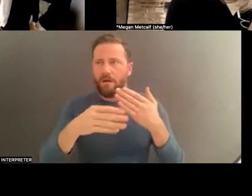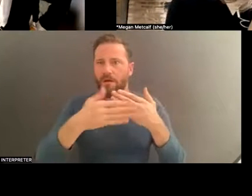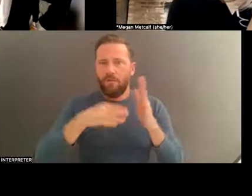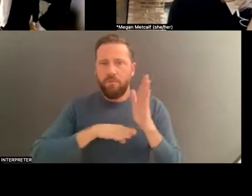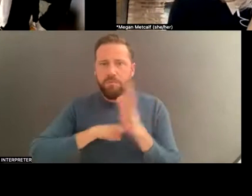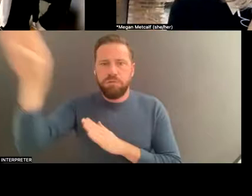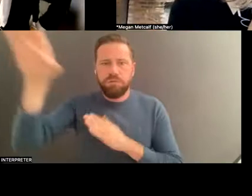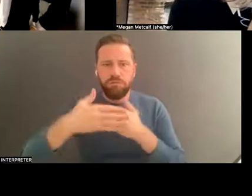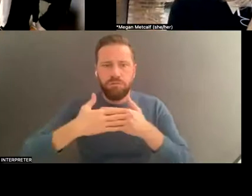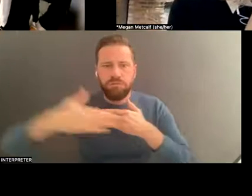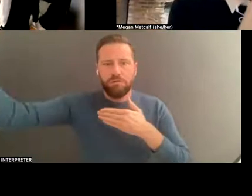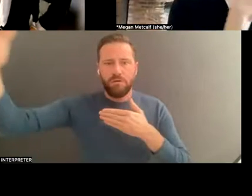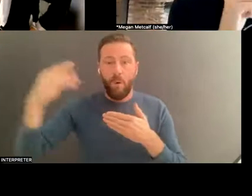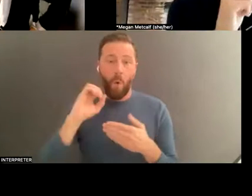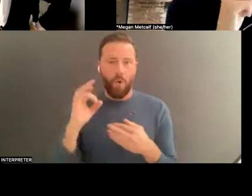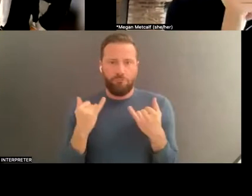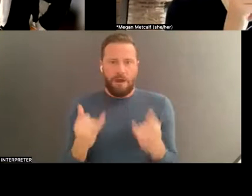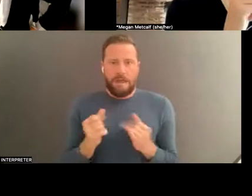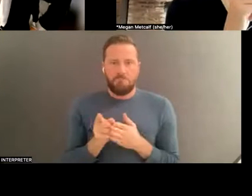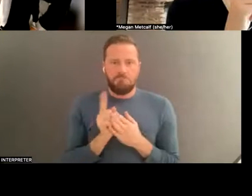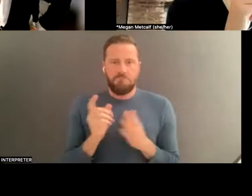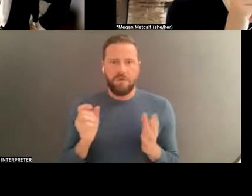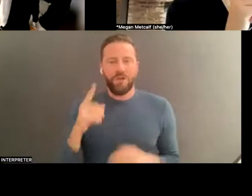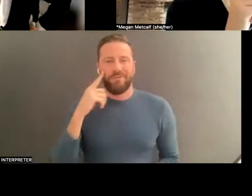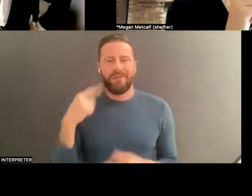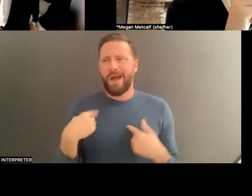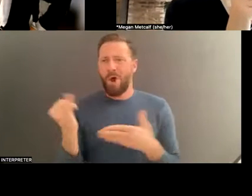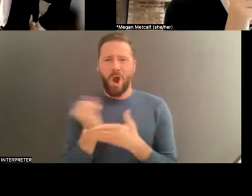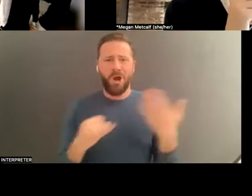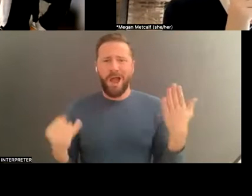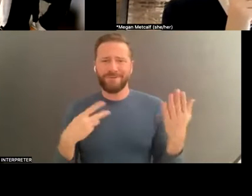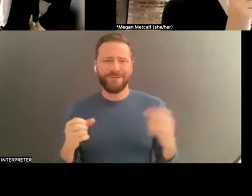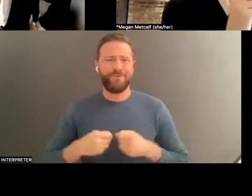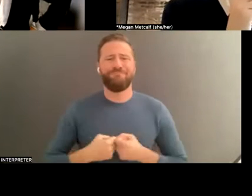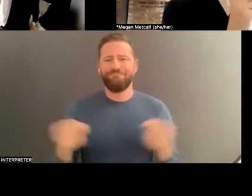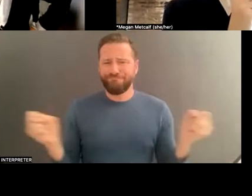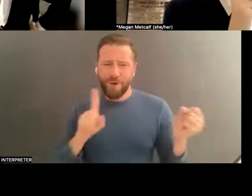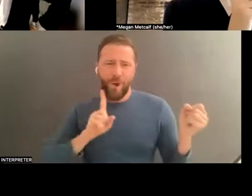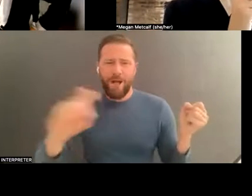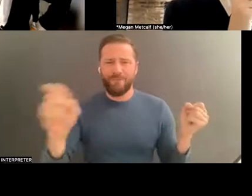as an artist, let me just go out there and splash all over the canvas,